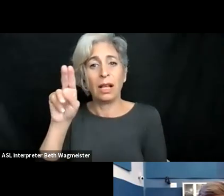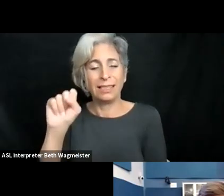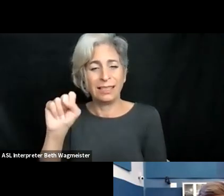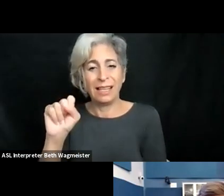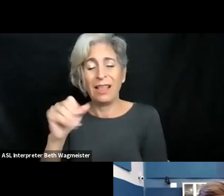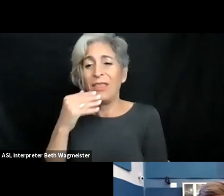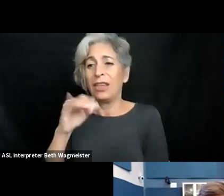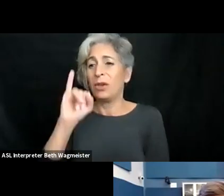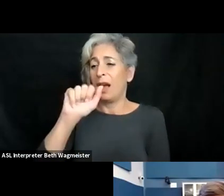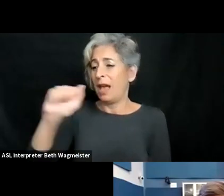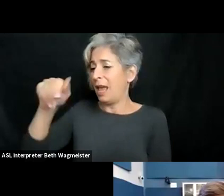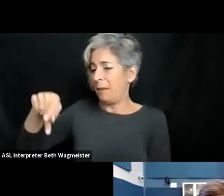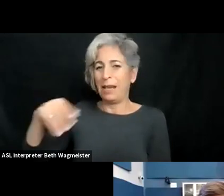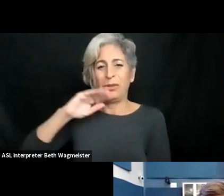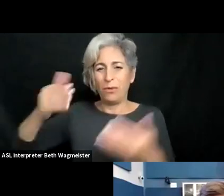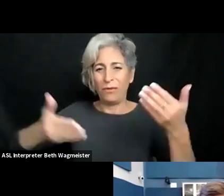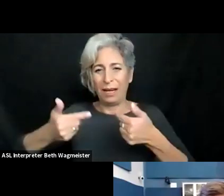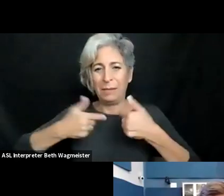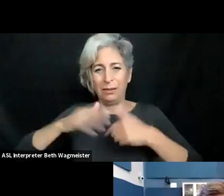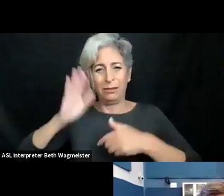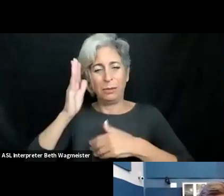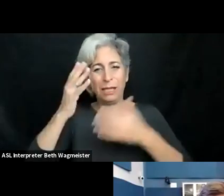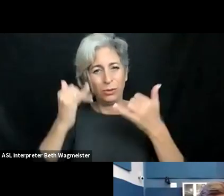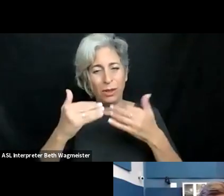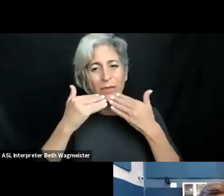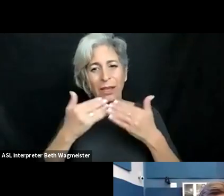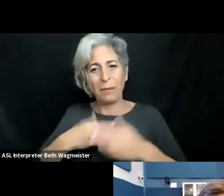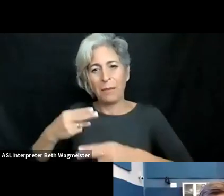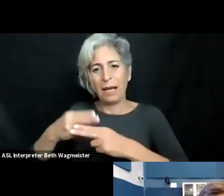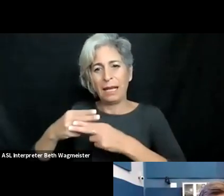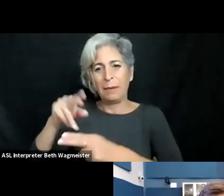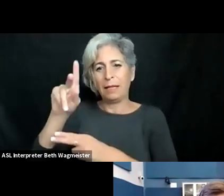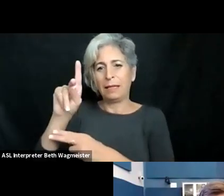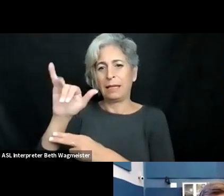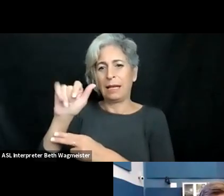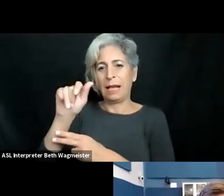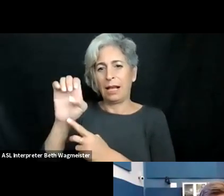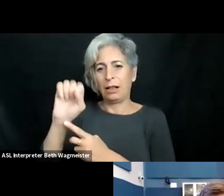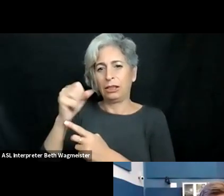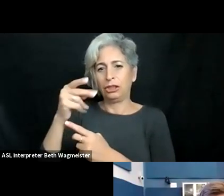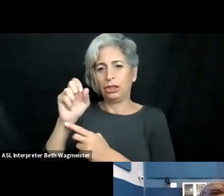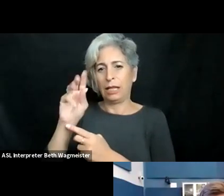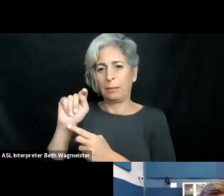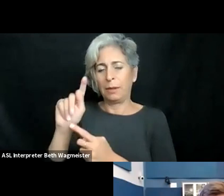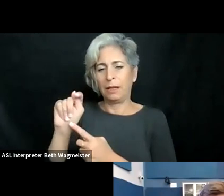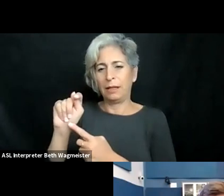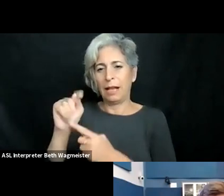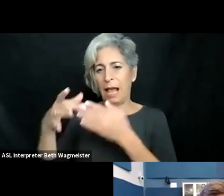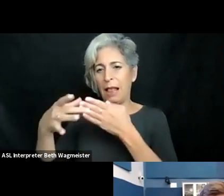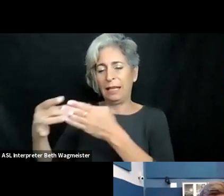Thank you, and thank you to the IAAP for inviting me to speak today.